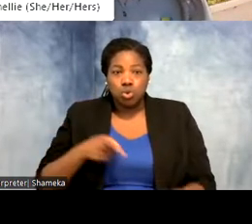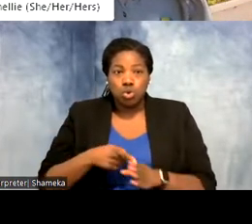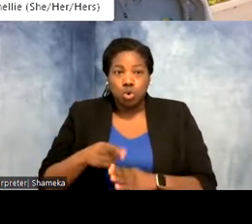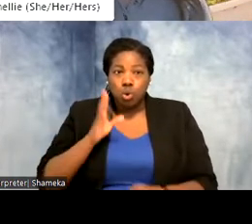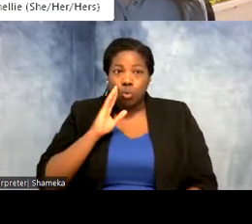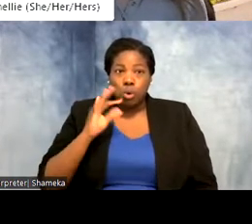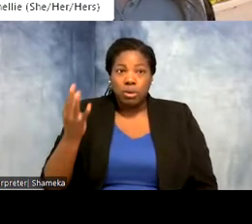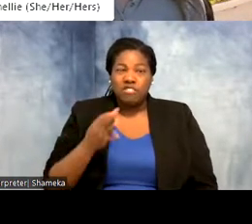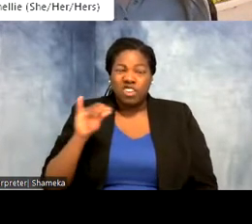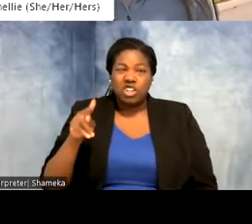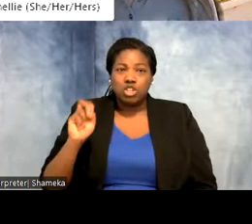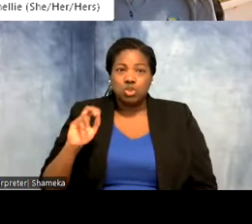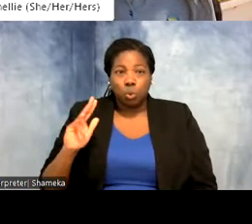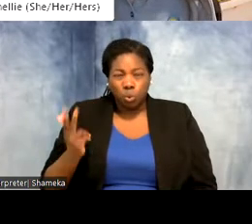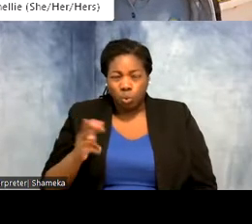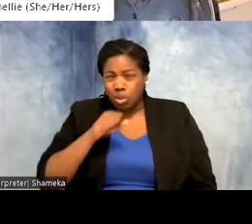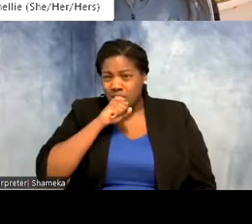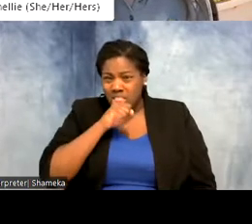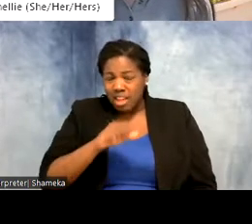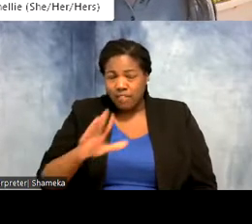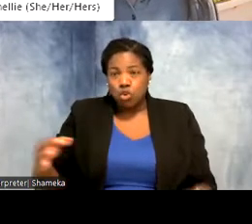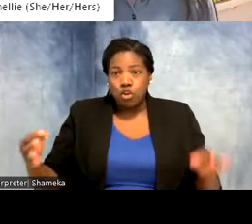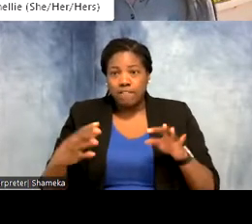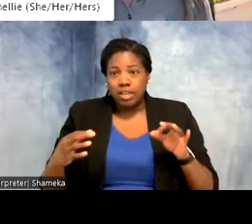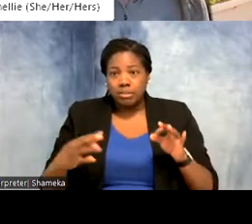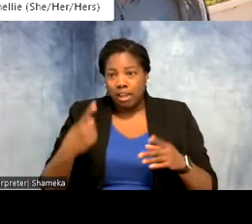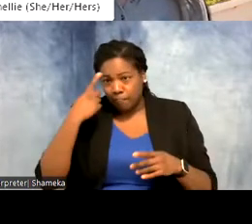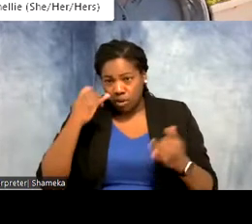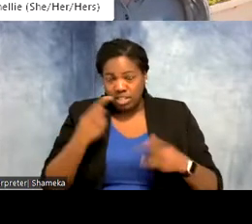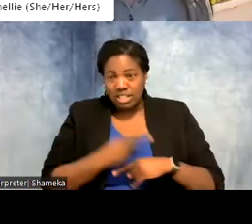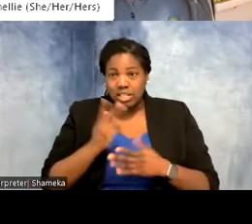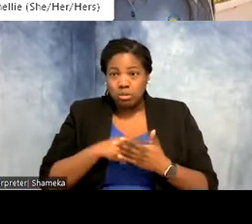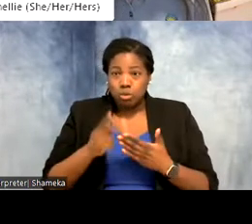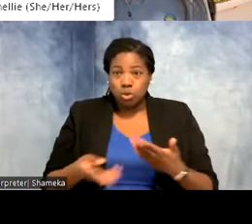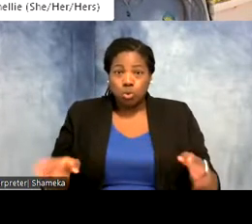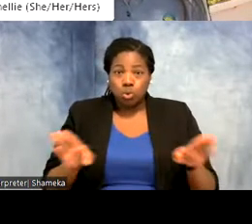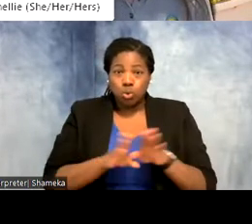We would love your feedback on today's program. When you close this webinar you will see